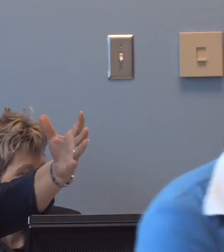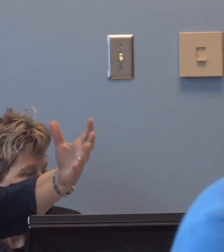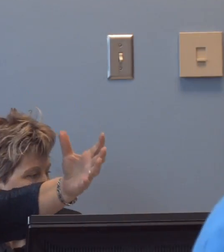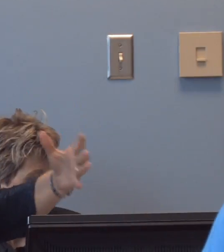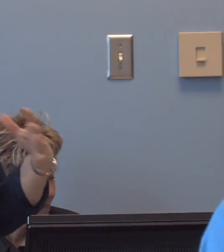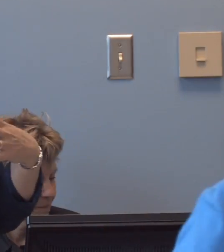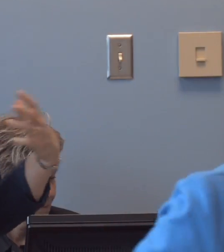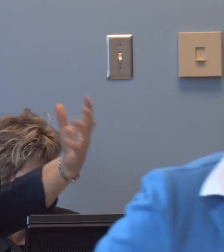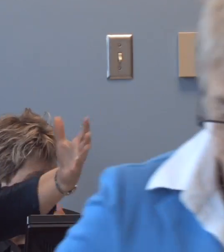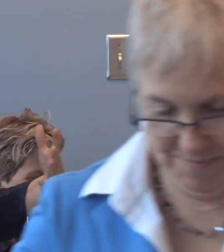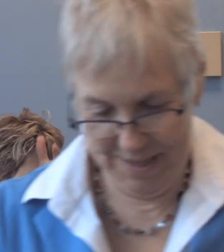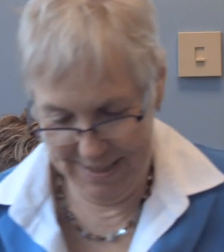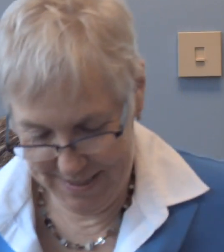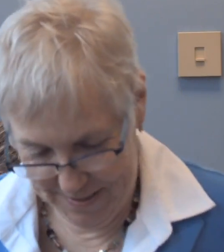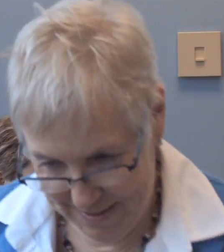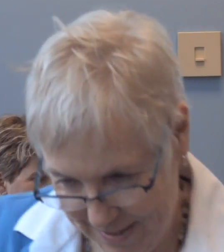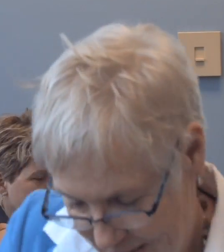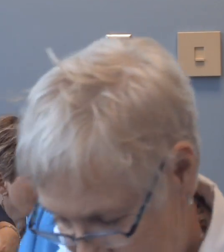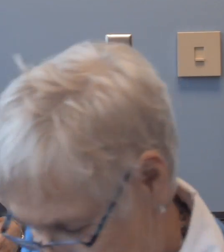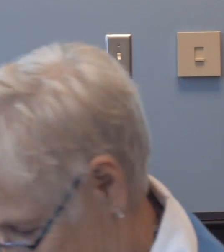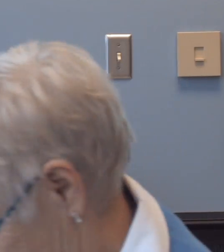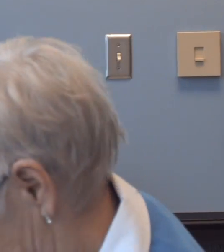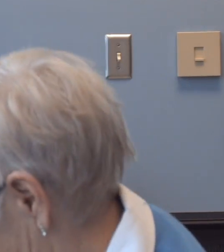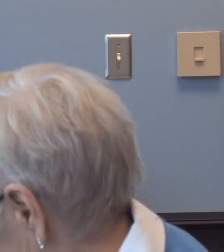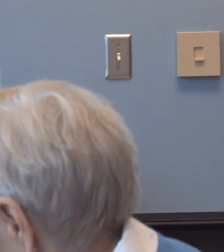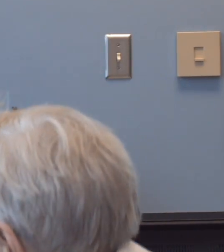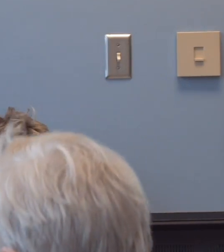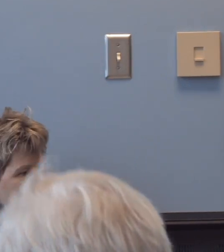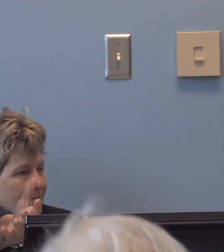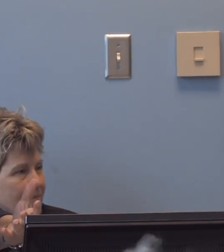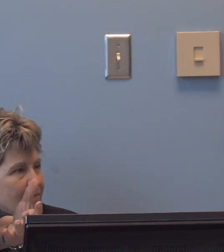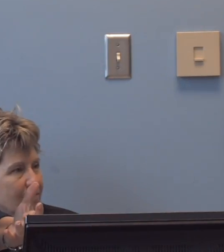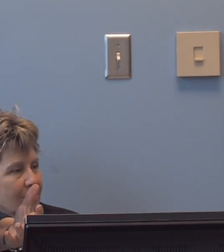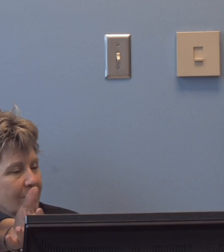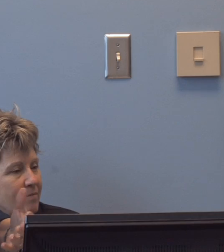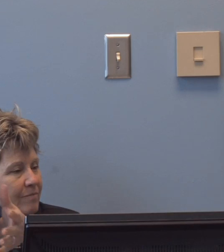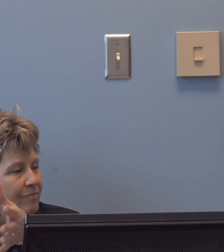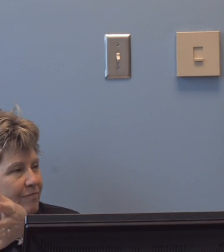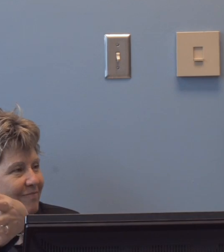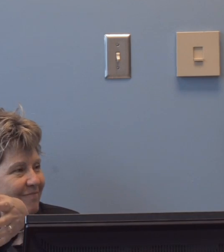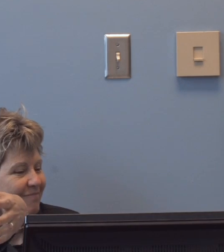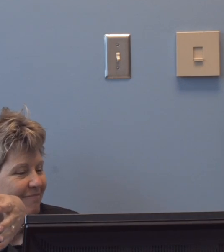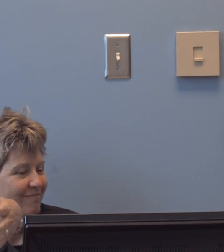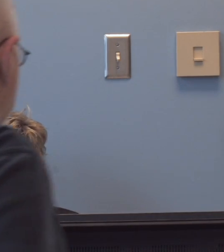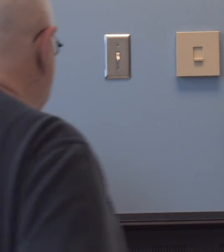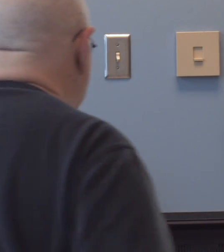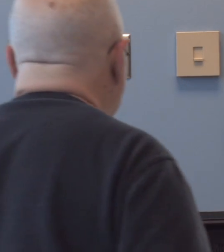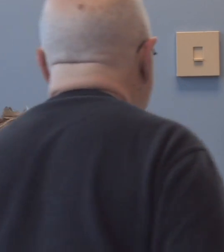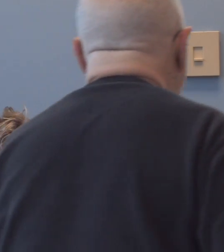to the-back to the University of Illinois and really emphasizes just how committed the university itself